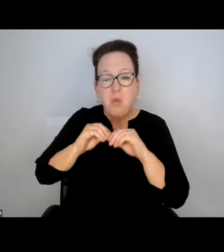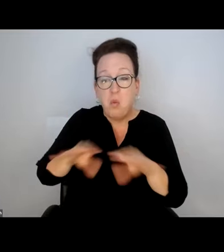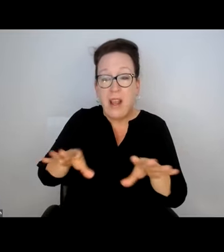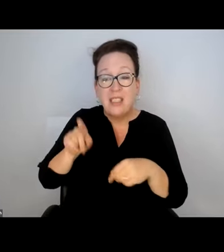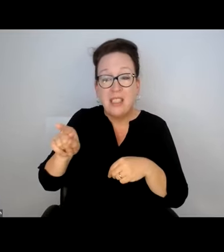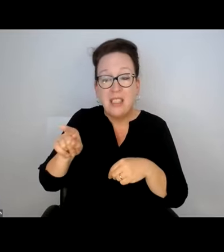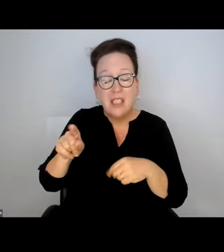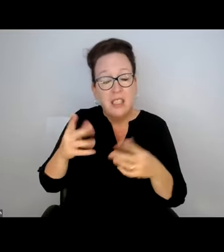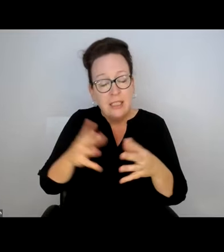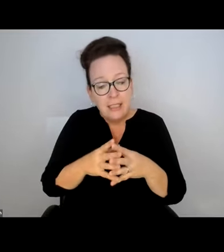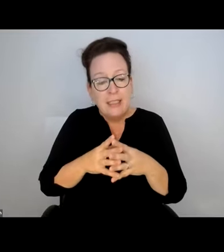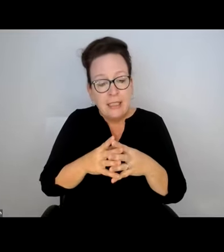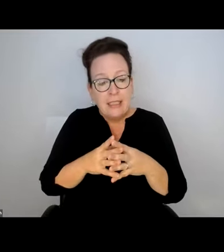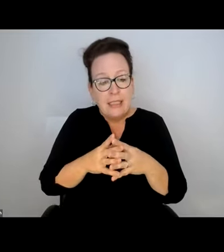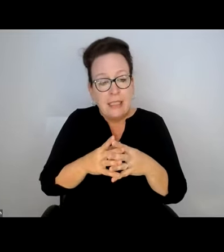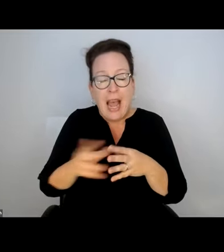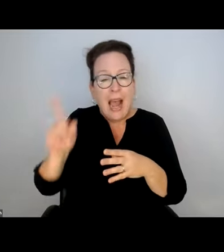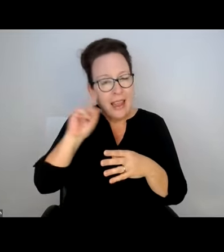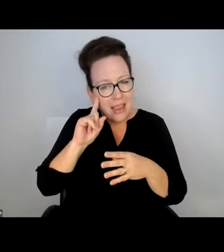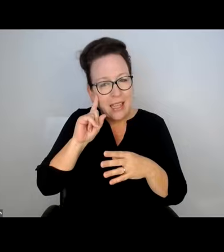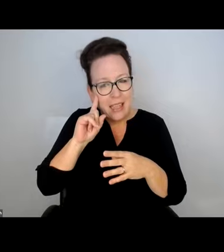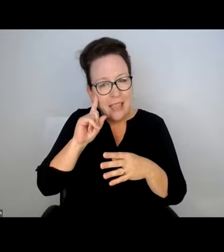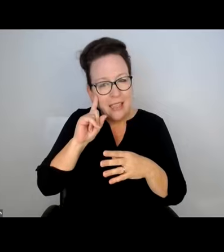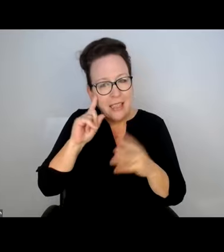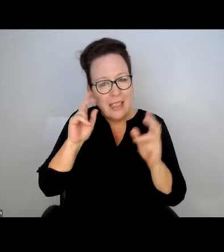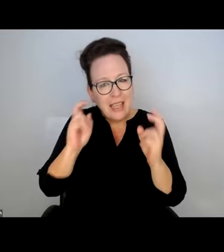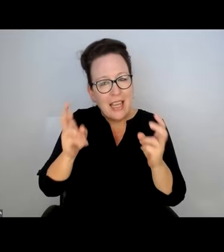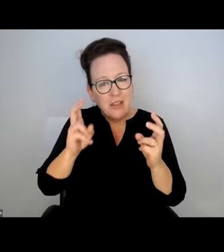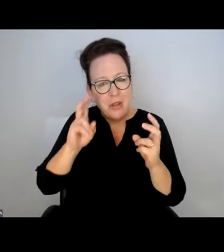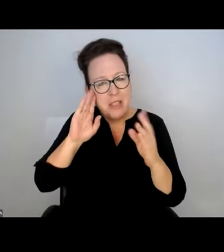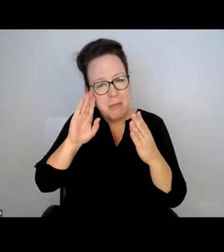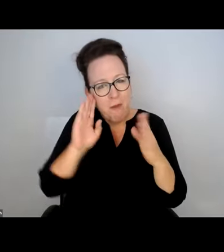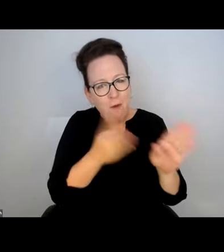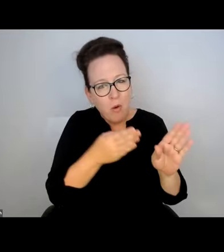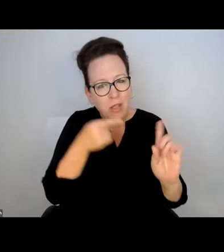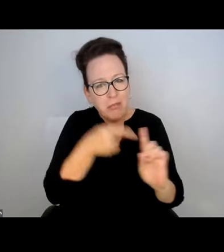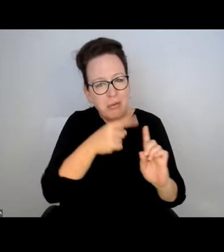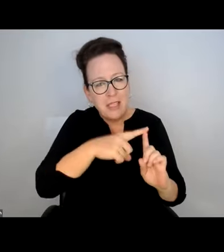WASTE IN THEM. FOREVER I THINK THE ISSUE HAS